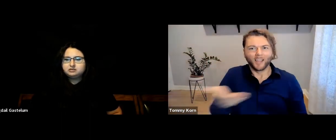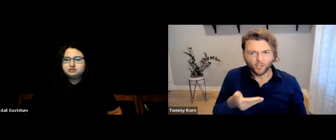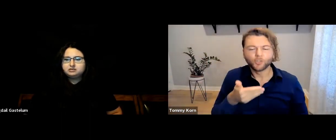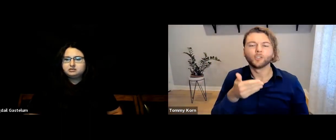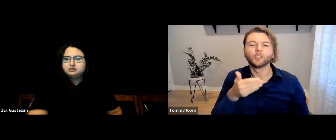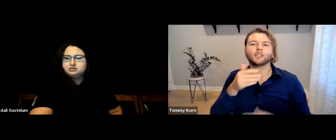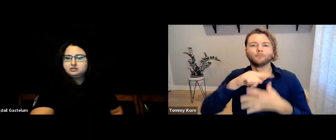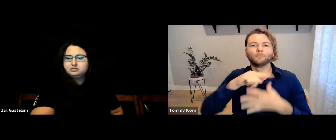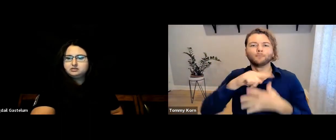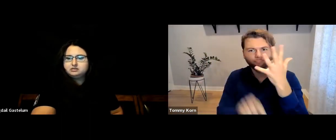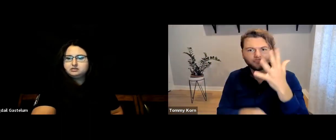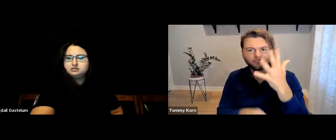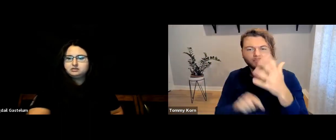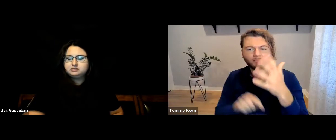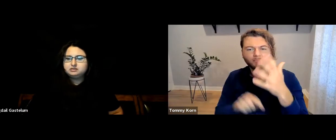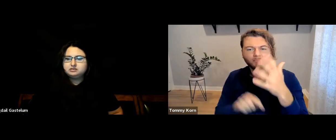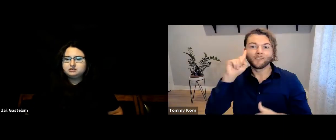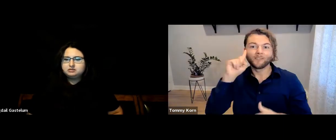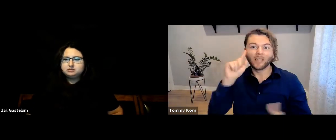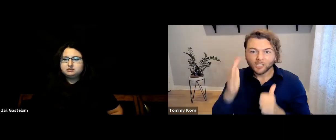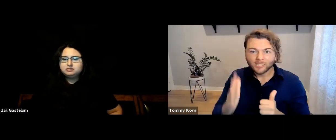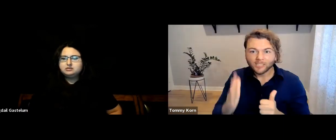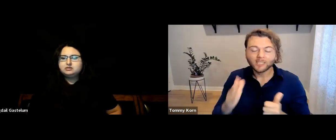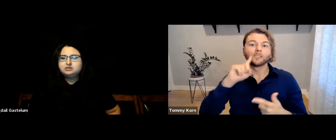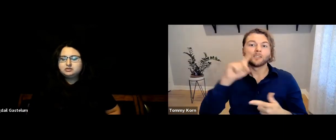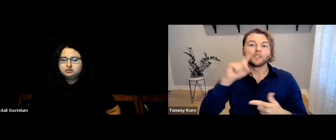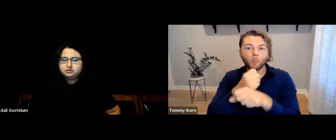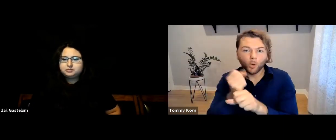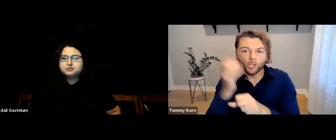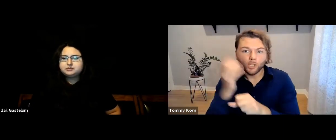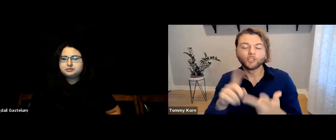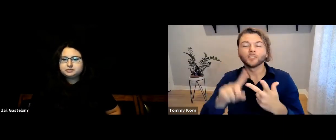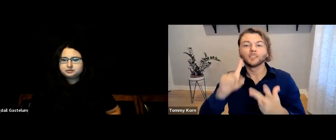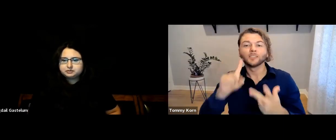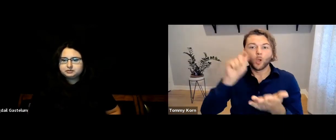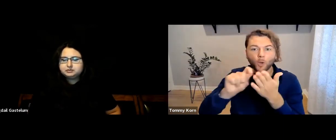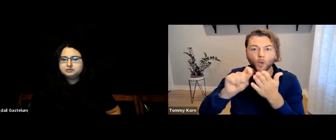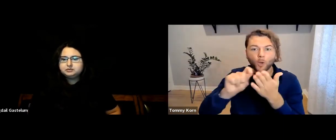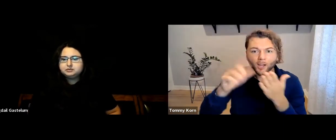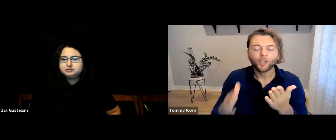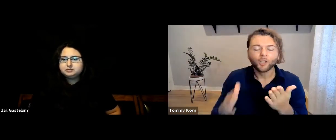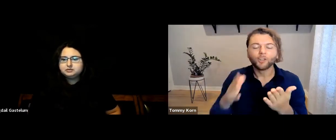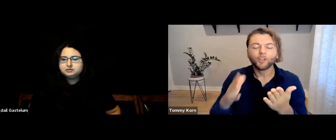to hire these Deaf actors, Deaf producers, Deaf writers,